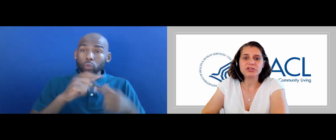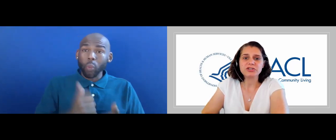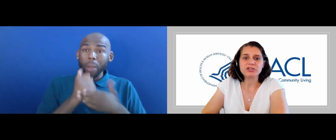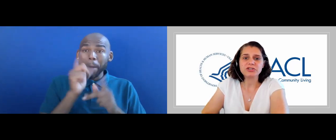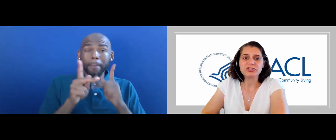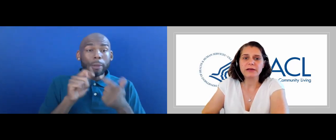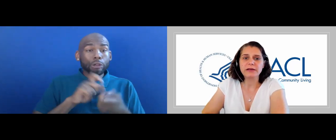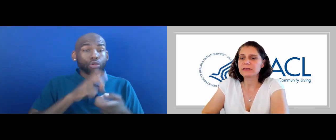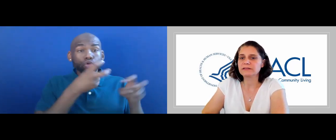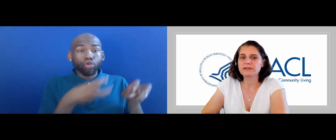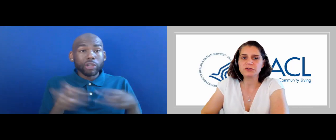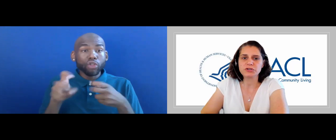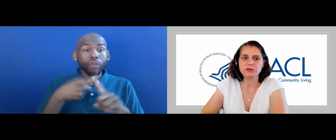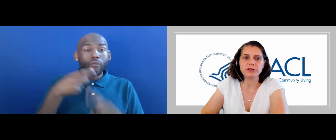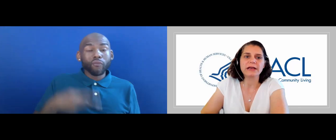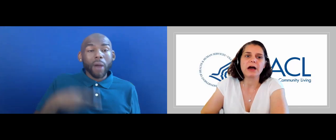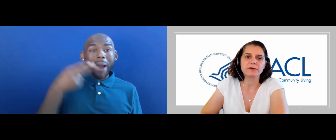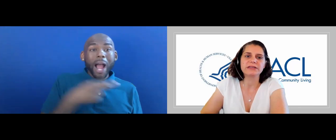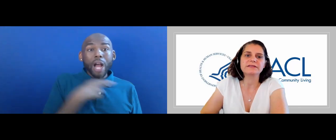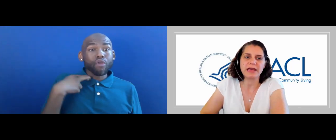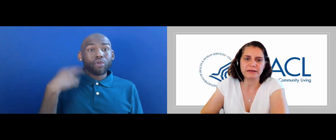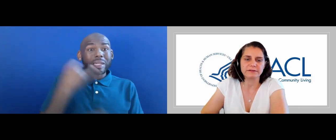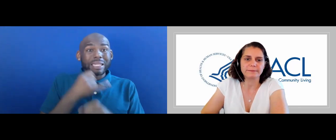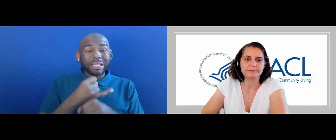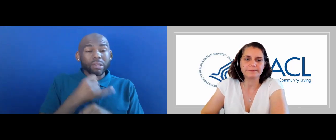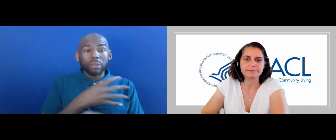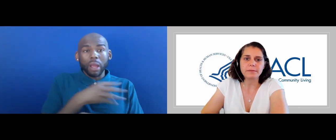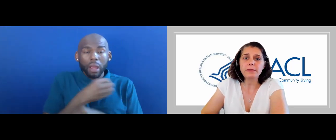OUT OF HIGH-RISK CONSTITUTIONAL AND CONGREGATE SETTINGS.